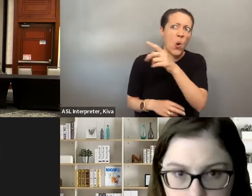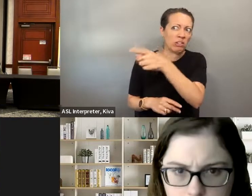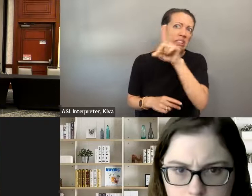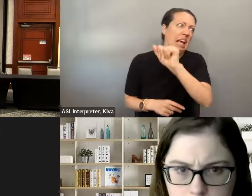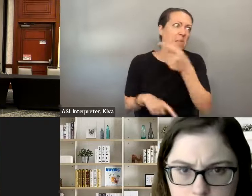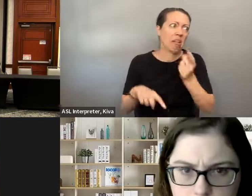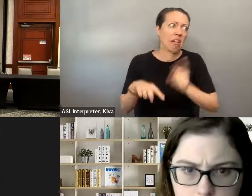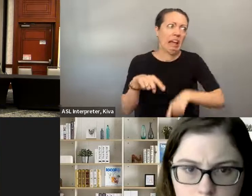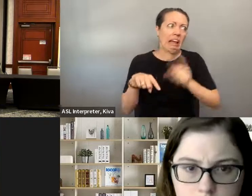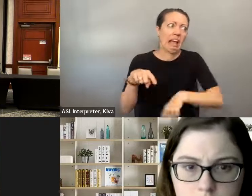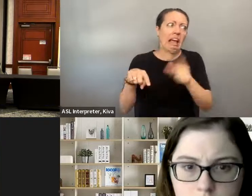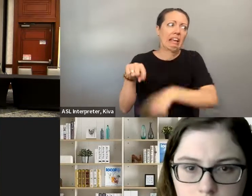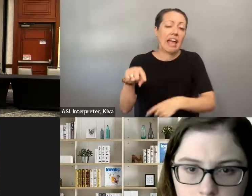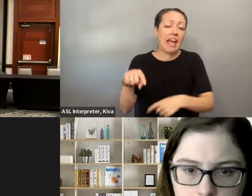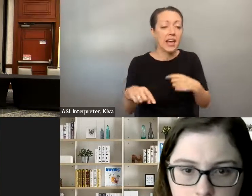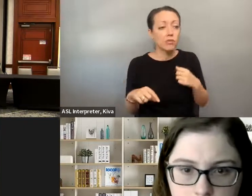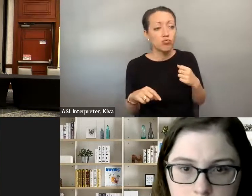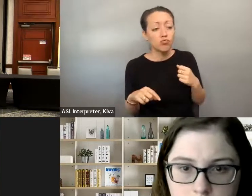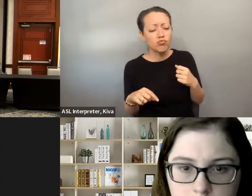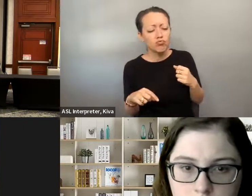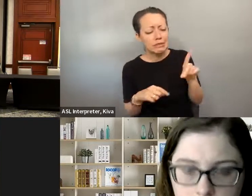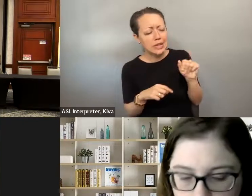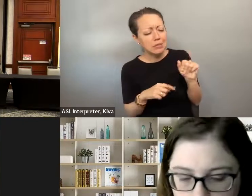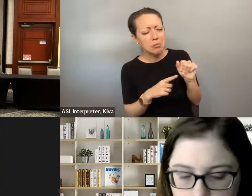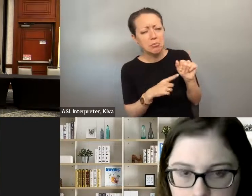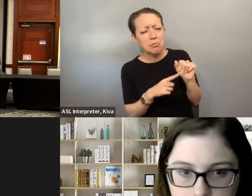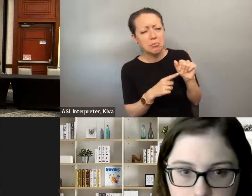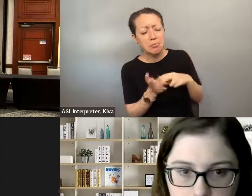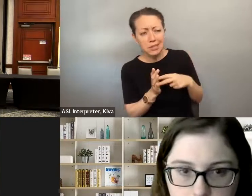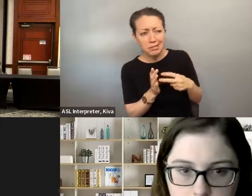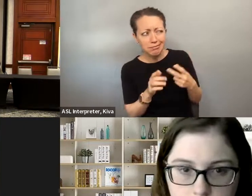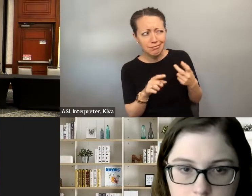mean, I own my disability. I know I'm a C-5 quad. If somebody were to say, oh, well , don't vote for her because